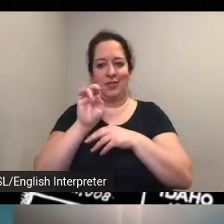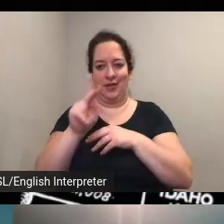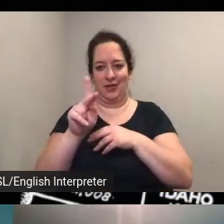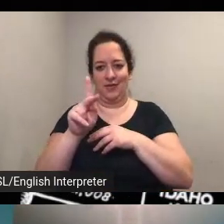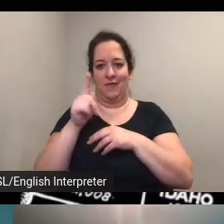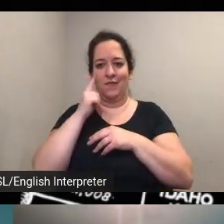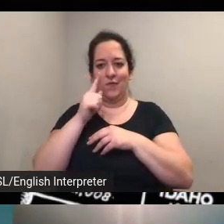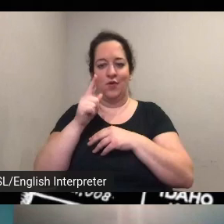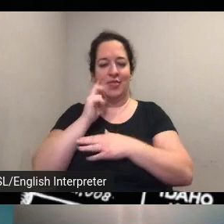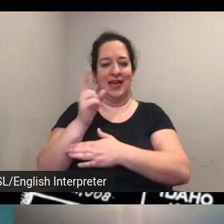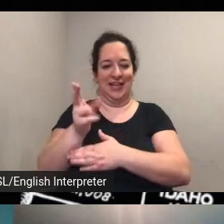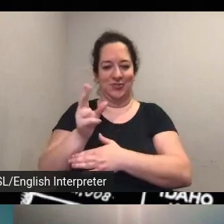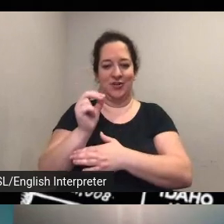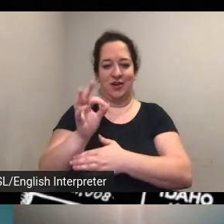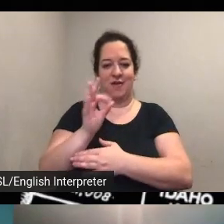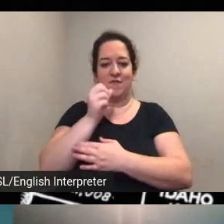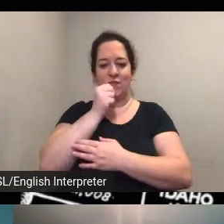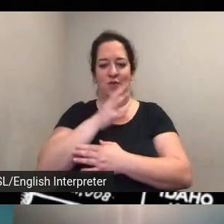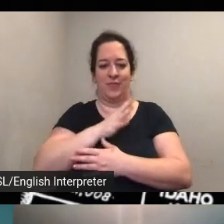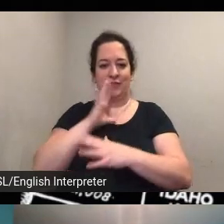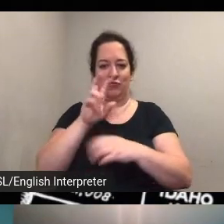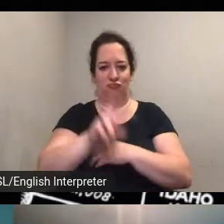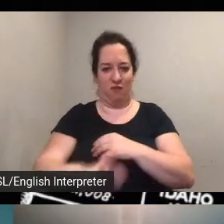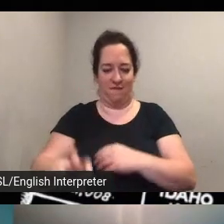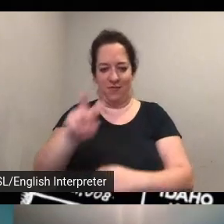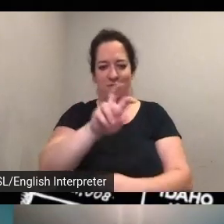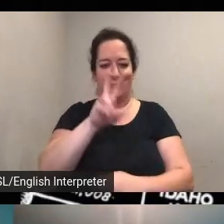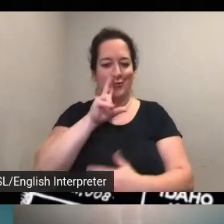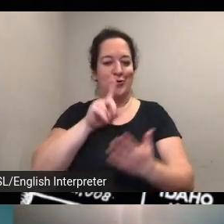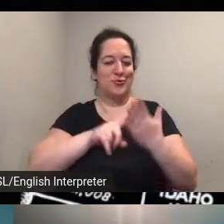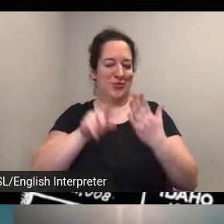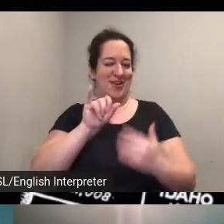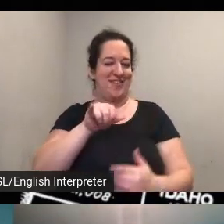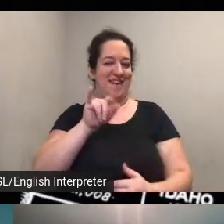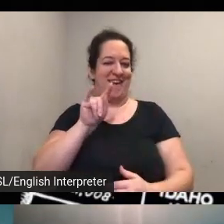history of women's travel so check that out as well